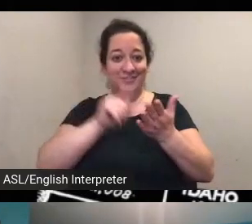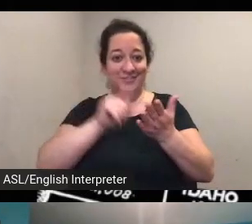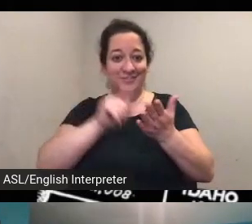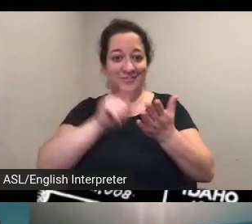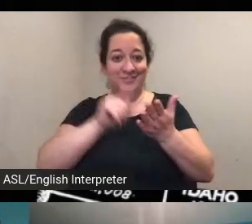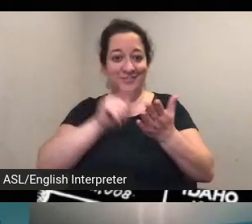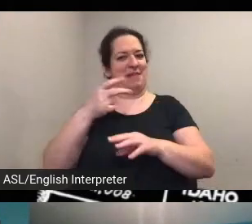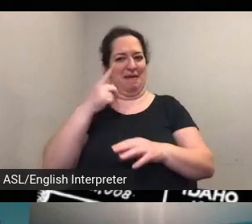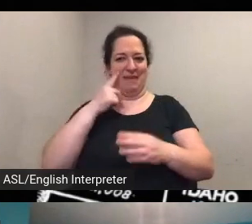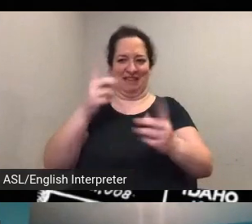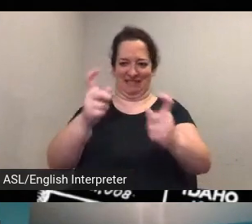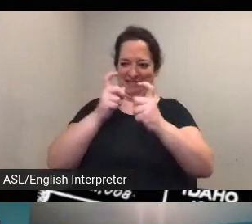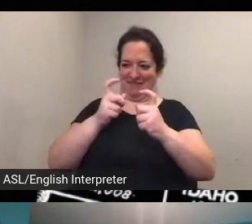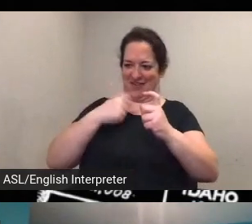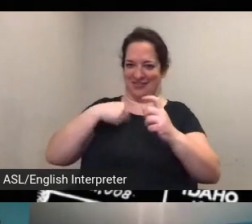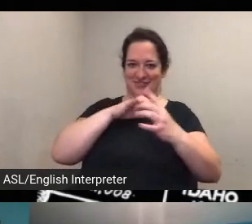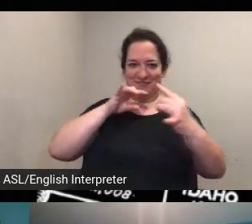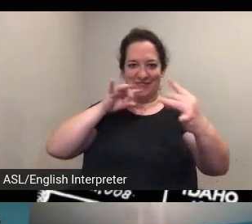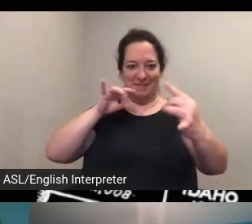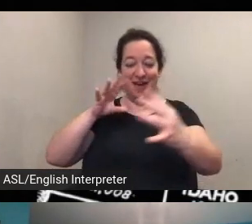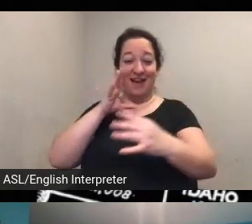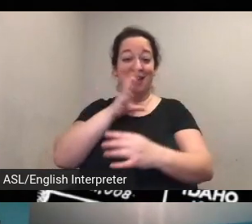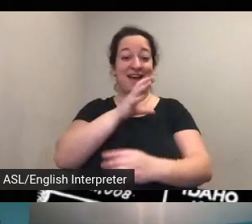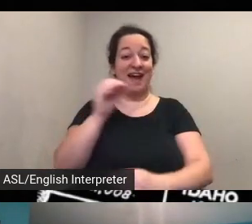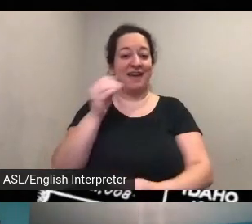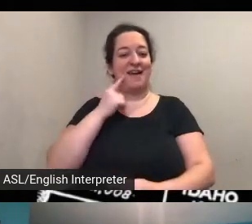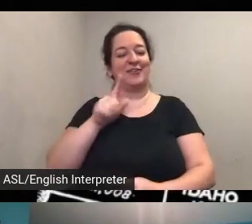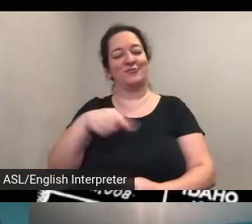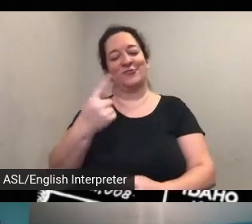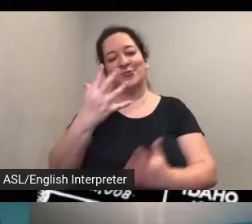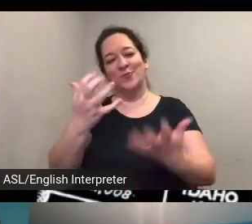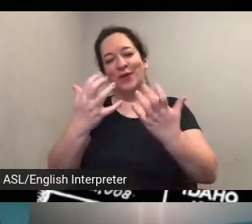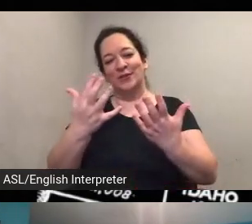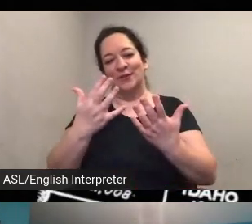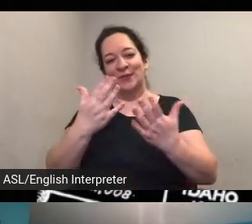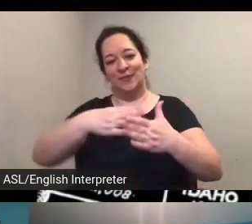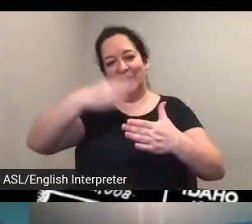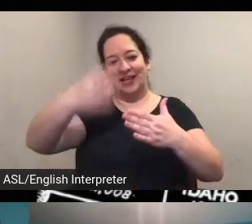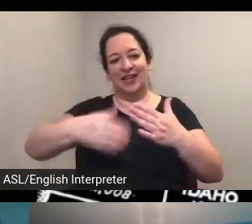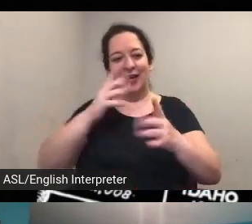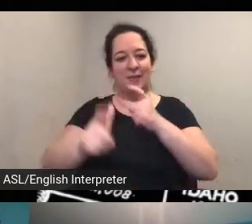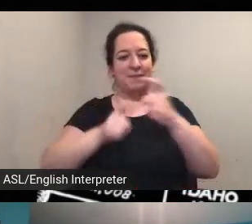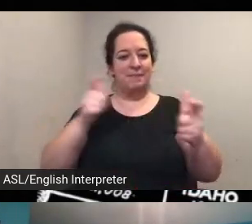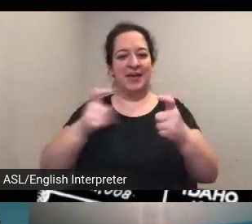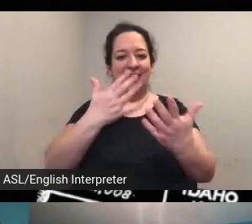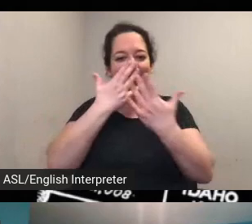your thoughts and i just wanted to end with a huge thanks to our team here